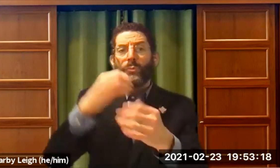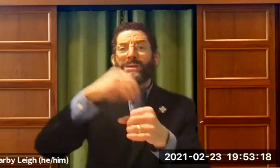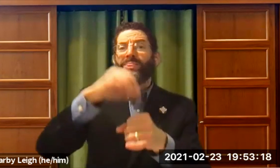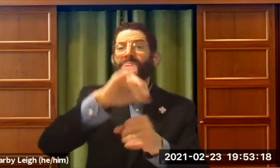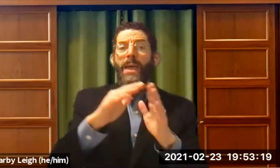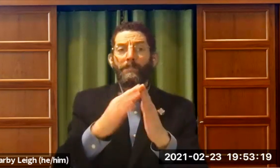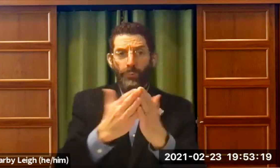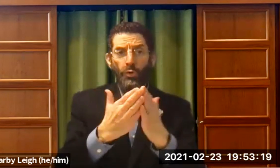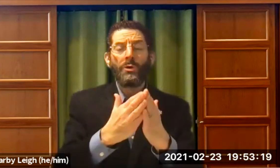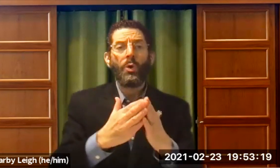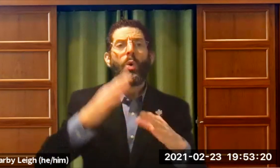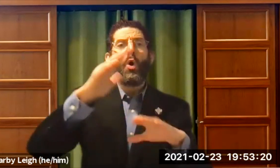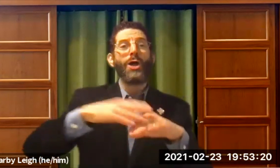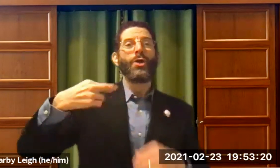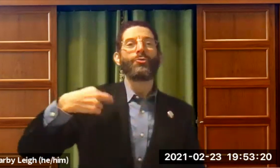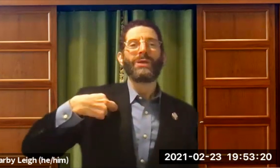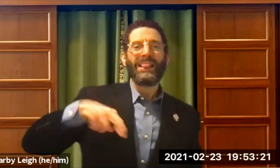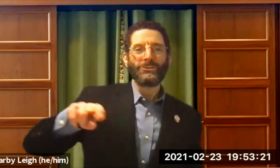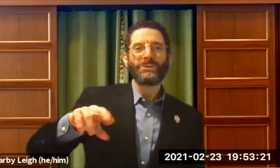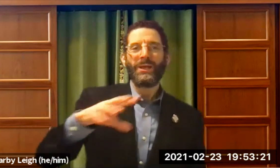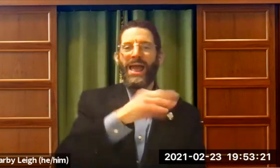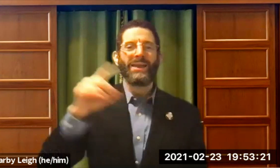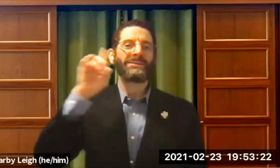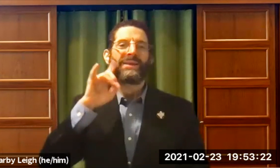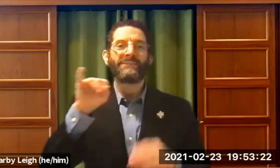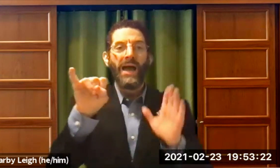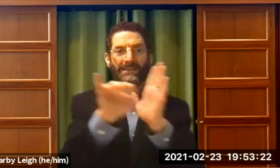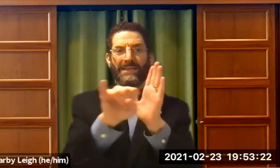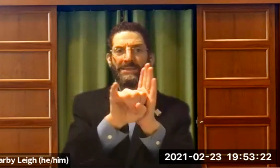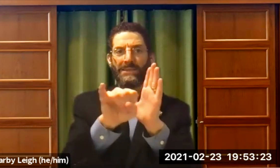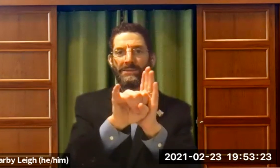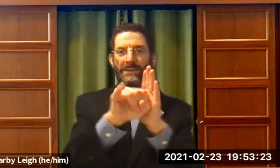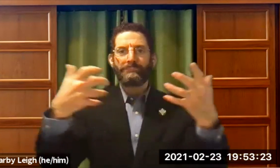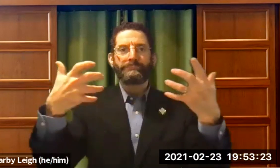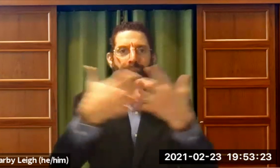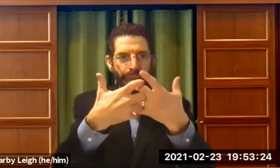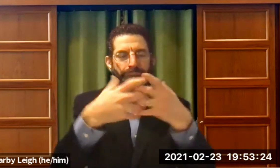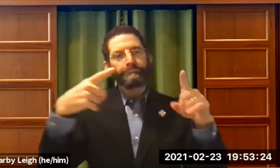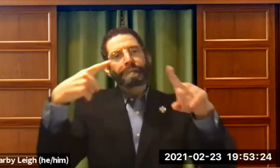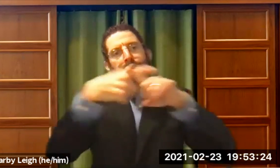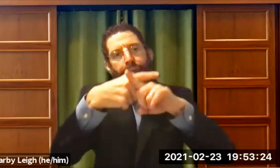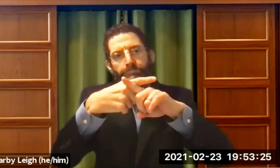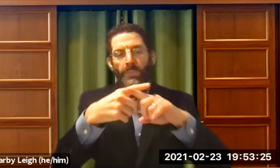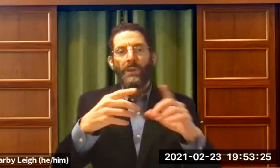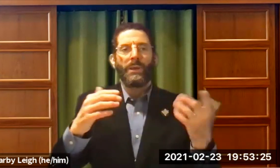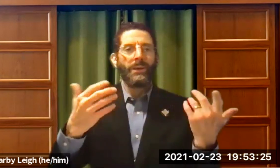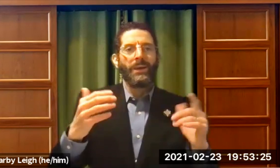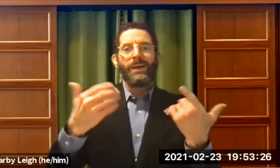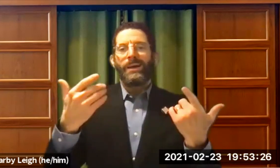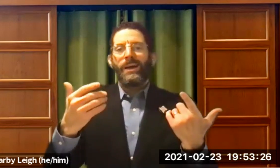But there's a chapter in that book on religion and deaf identity together. And it's kind of a